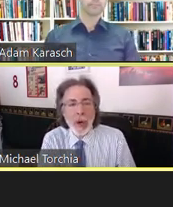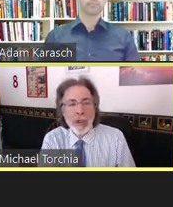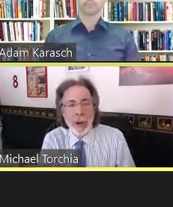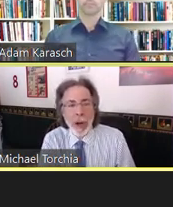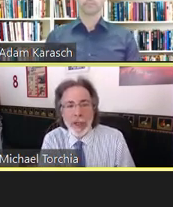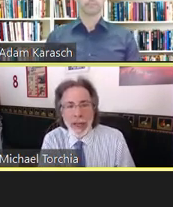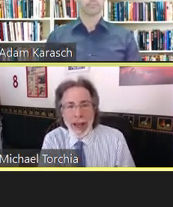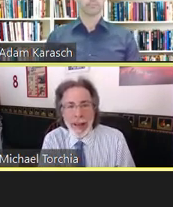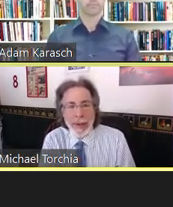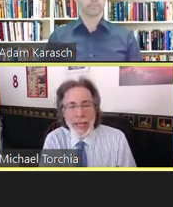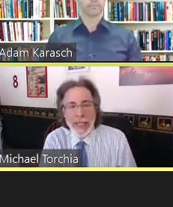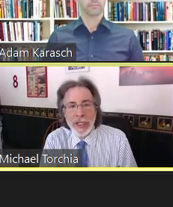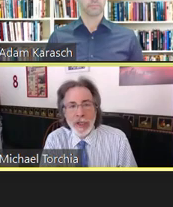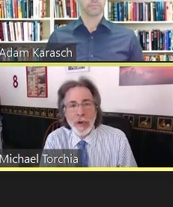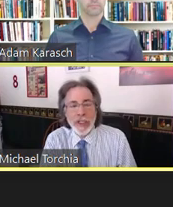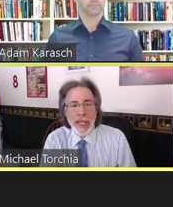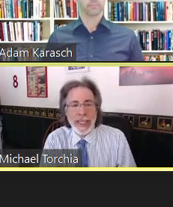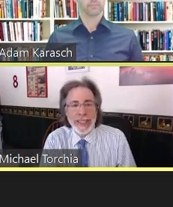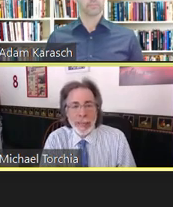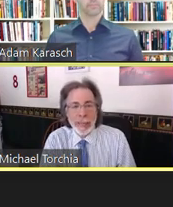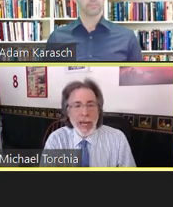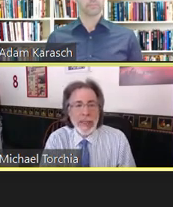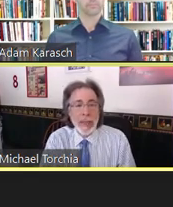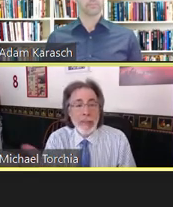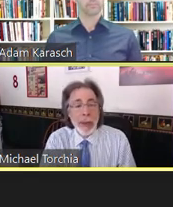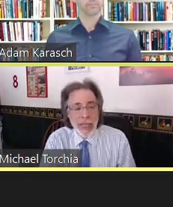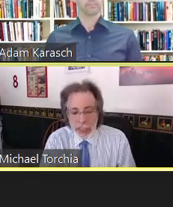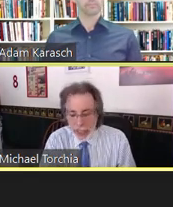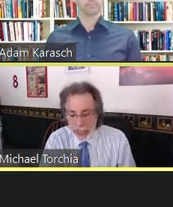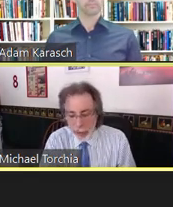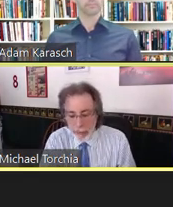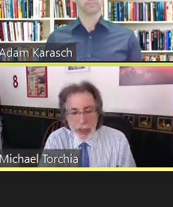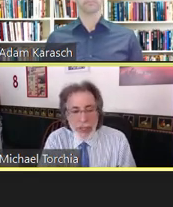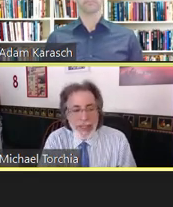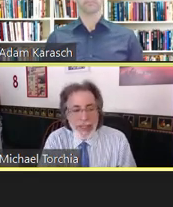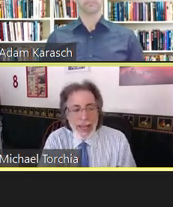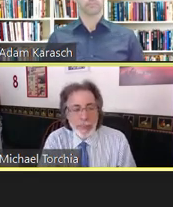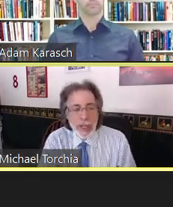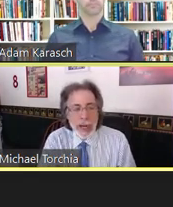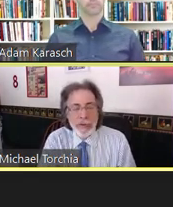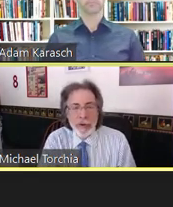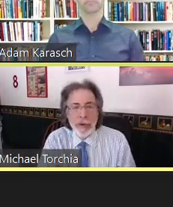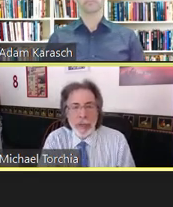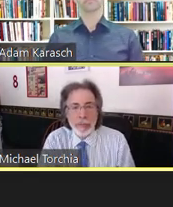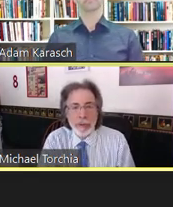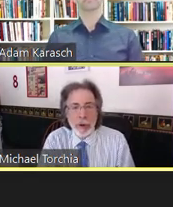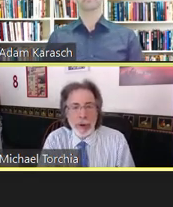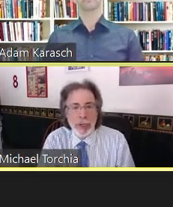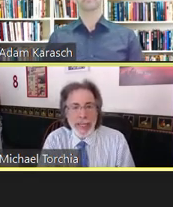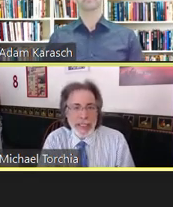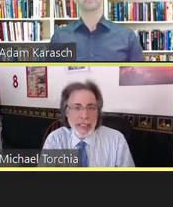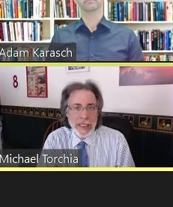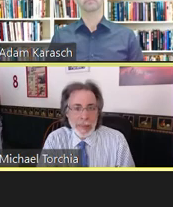was public accommodations-- those things that apply to the public in general. Today applies to the employment relationship--